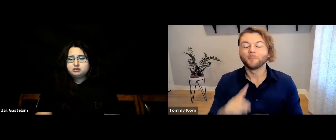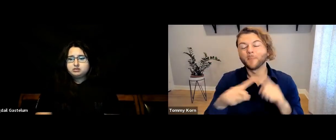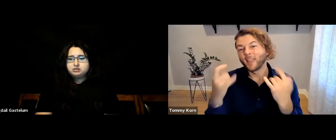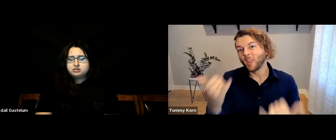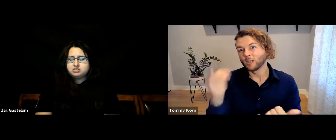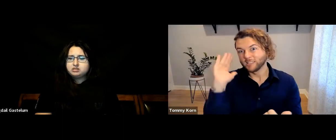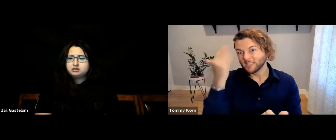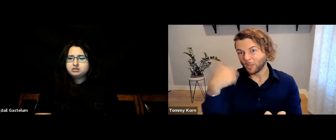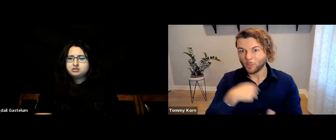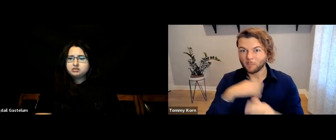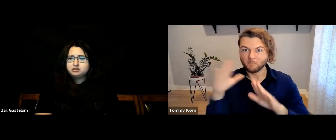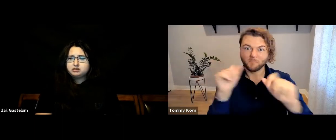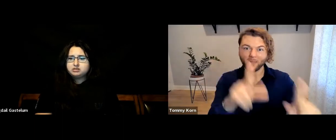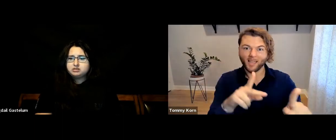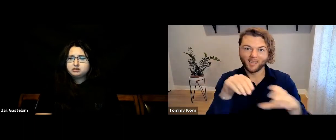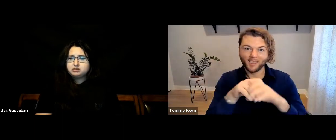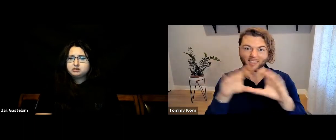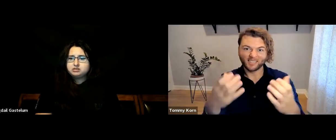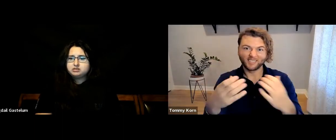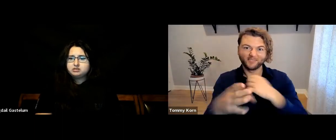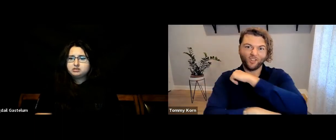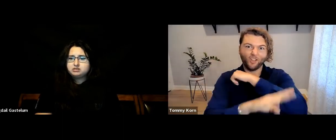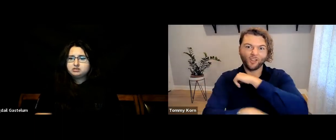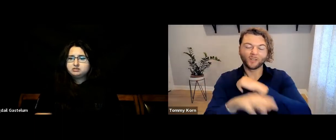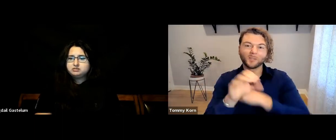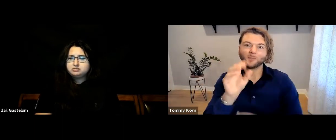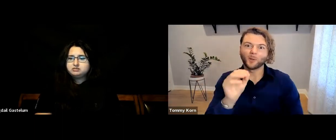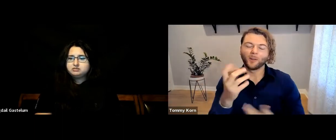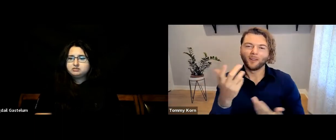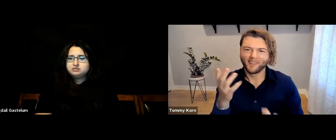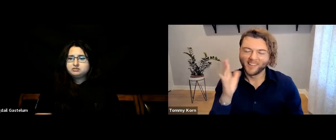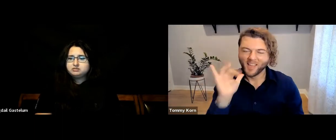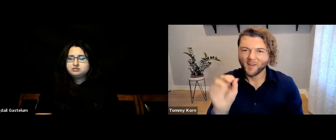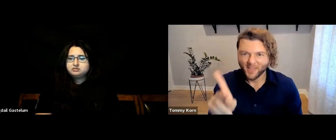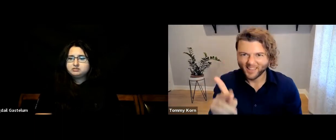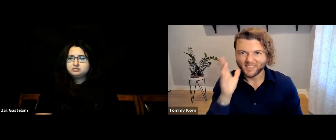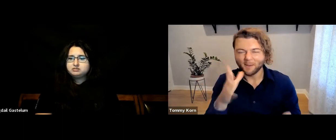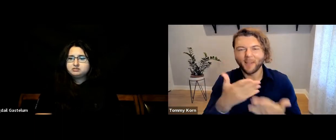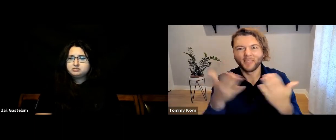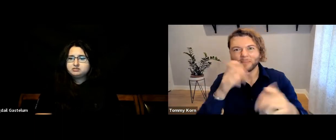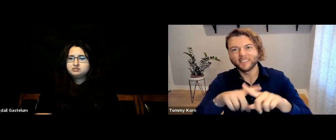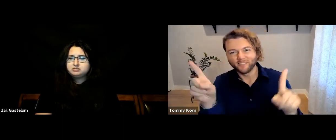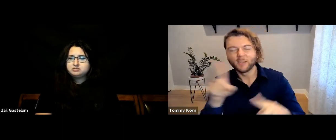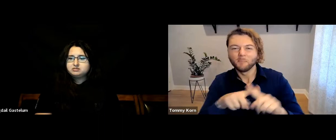It looks like we’ll be back in the classroom this fall. Of course, it’ll be a little bit different,